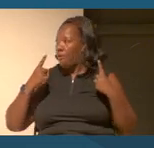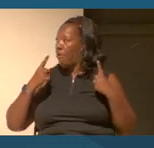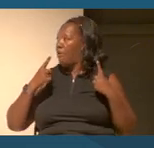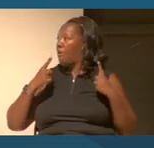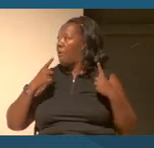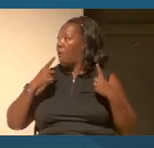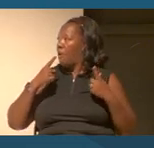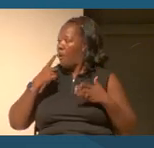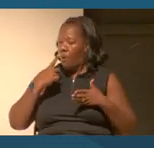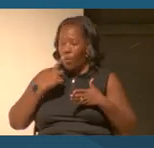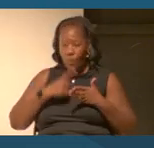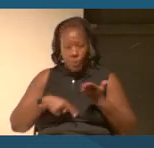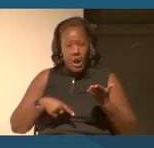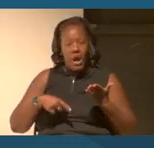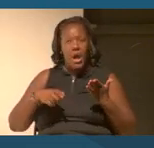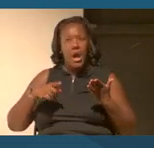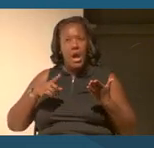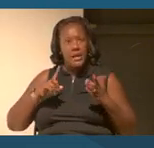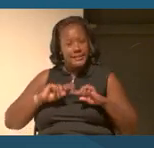I was blessed to be in Greece.